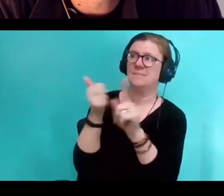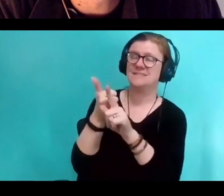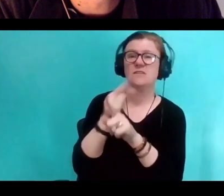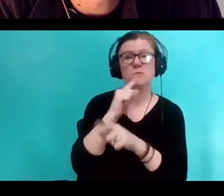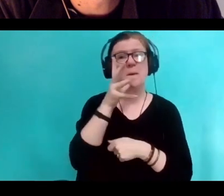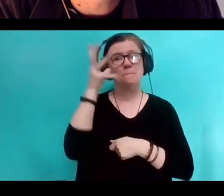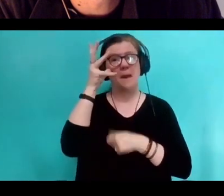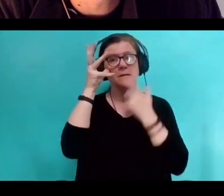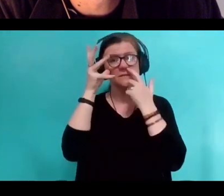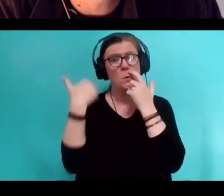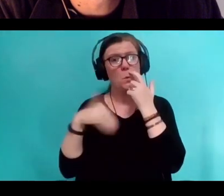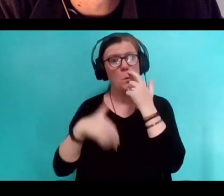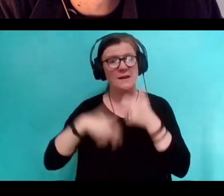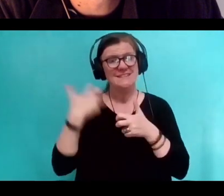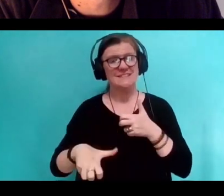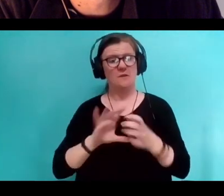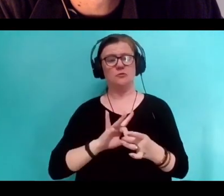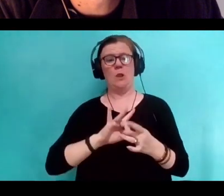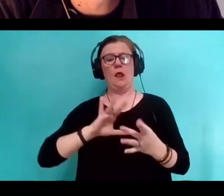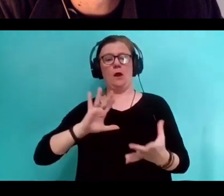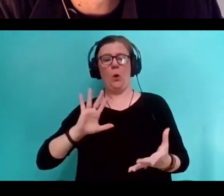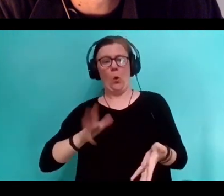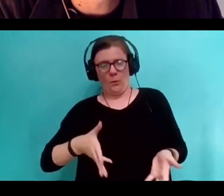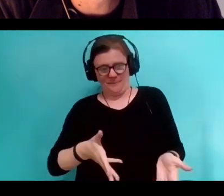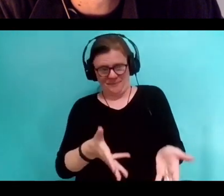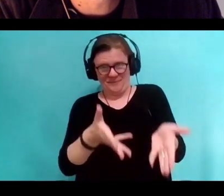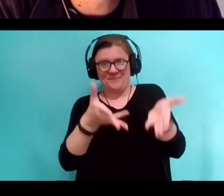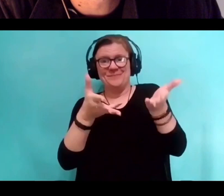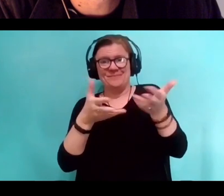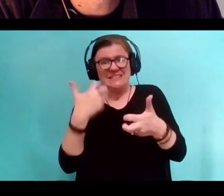to let go of the being the one who is in charge of the story